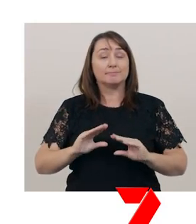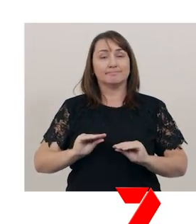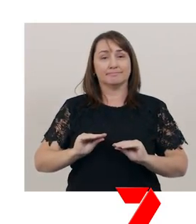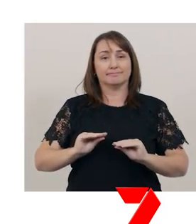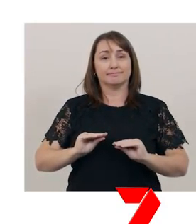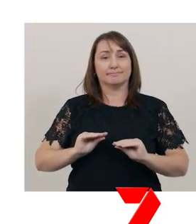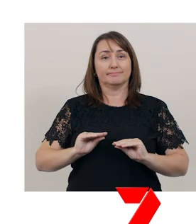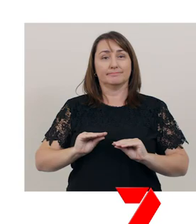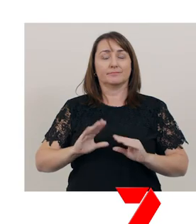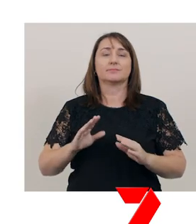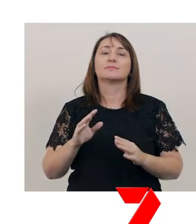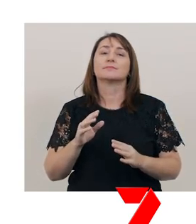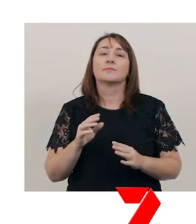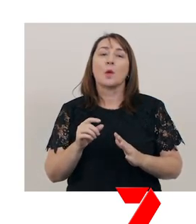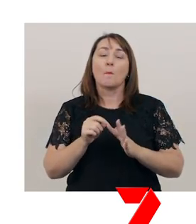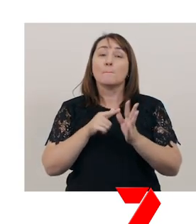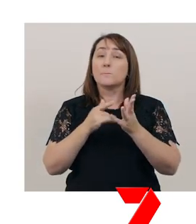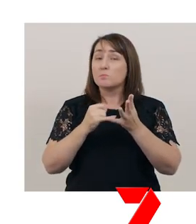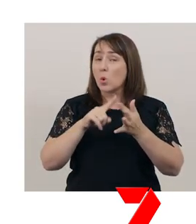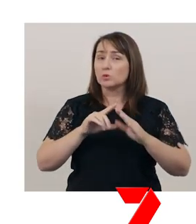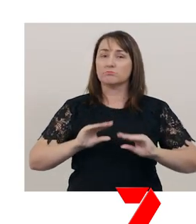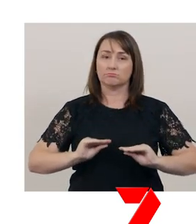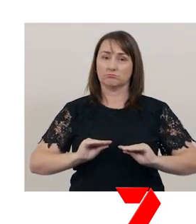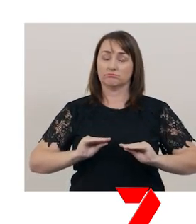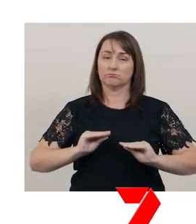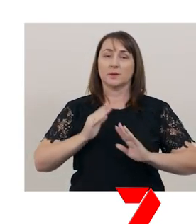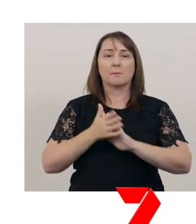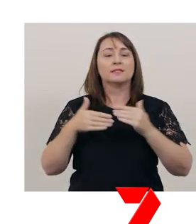Pausing allows time for the audience to think about what you just said,